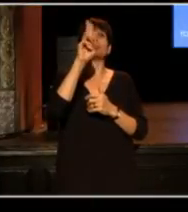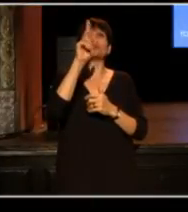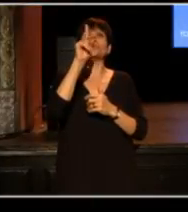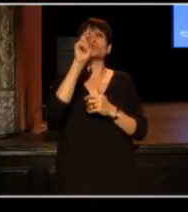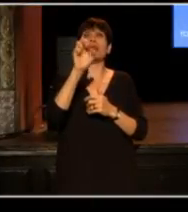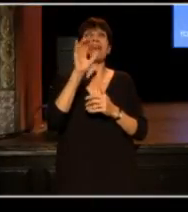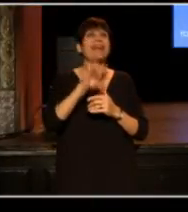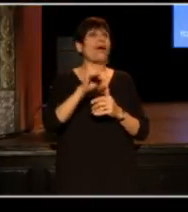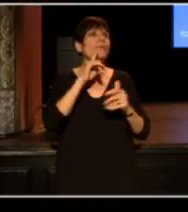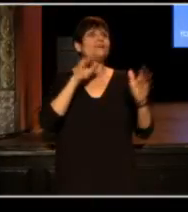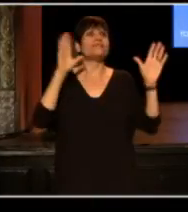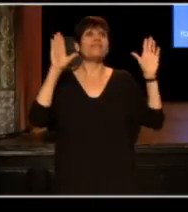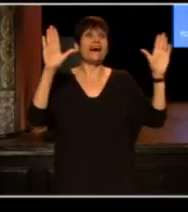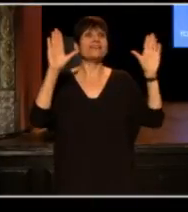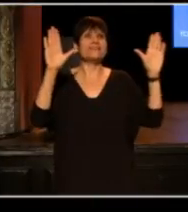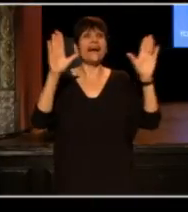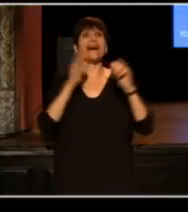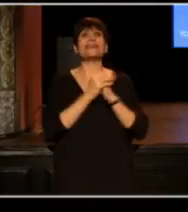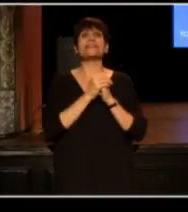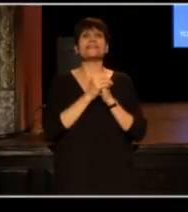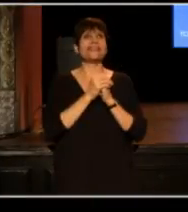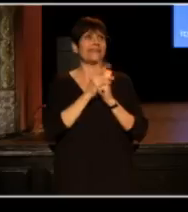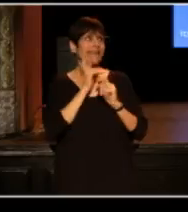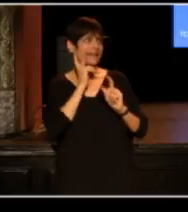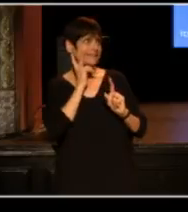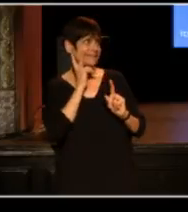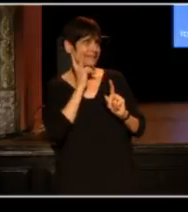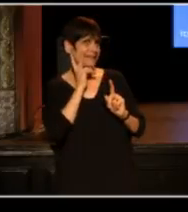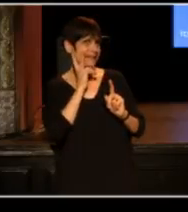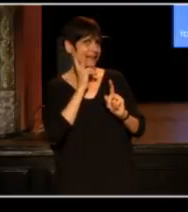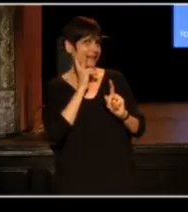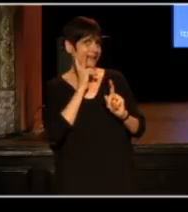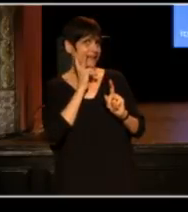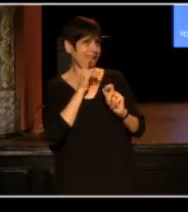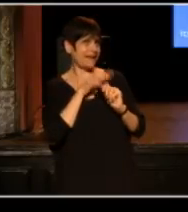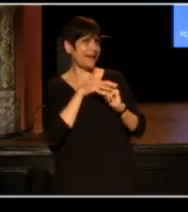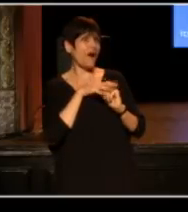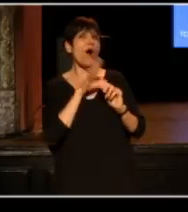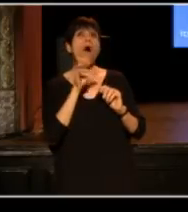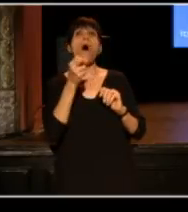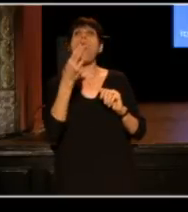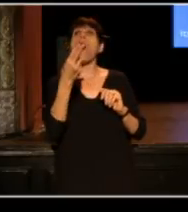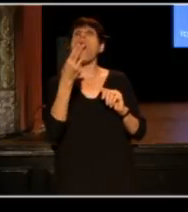Let's see. Oh, here's the great thing.